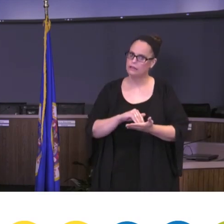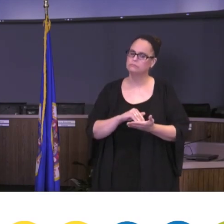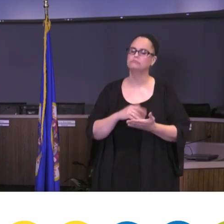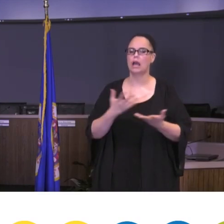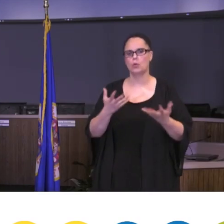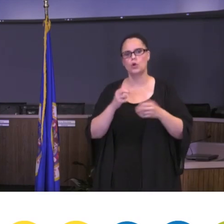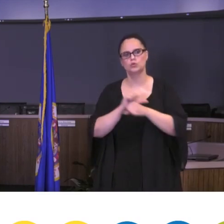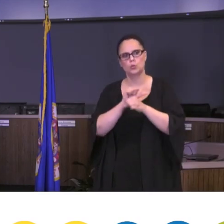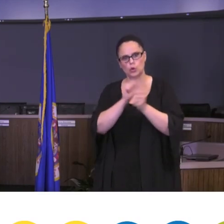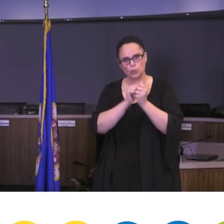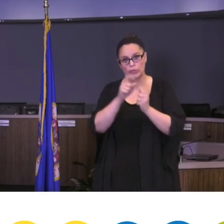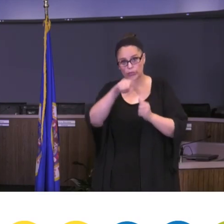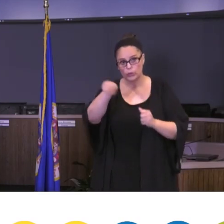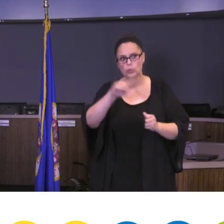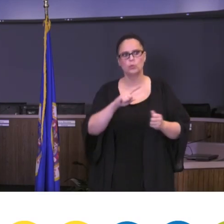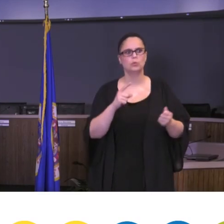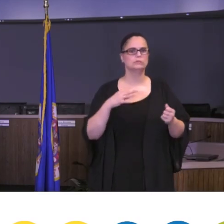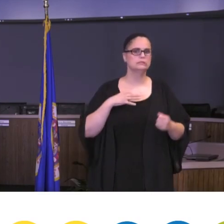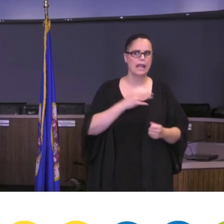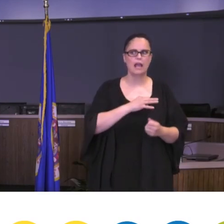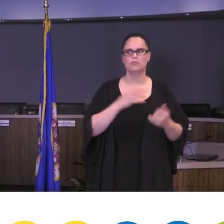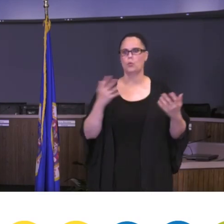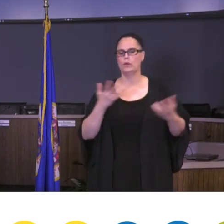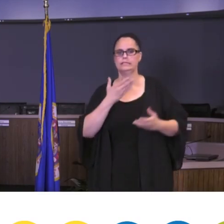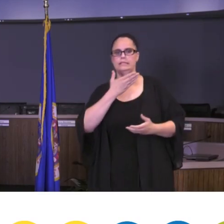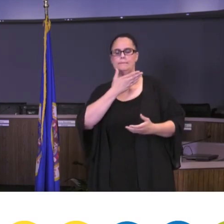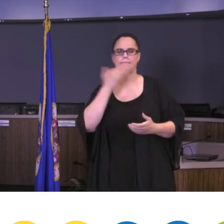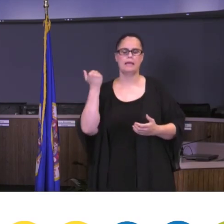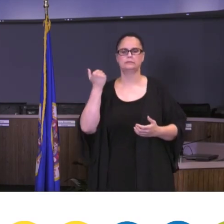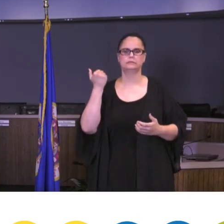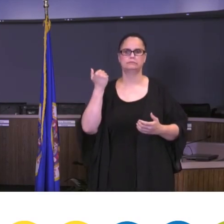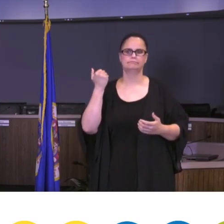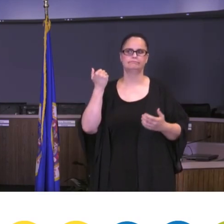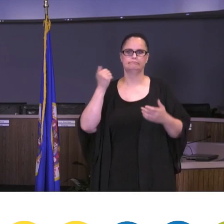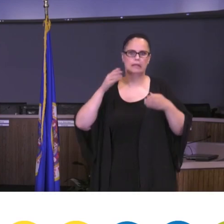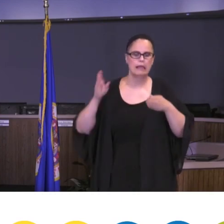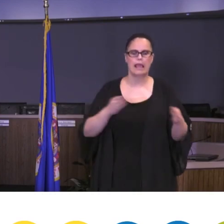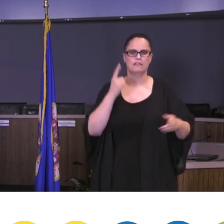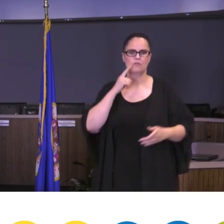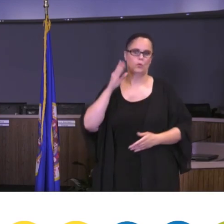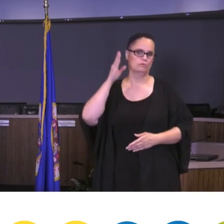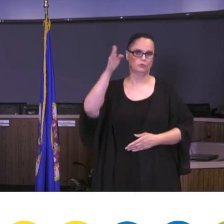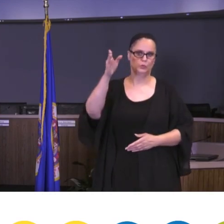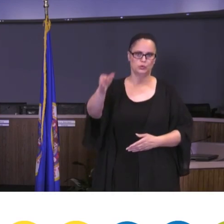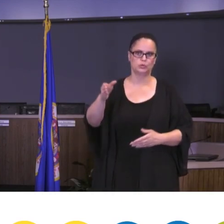want to work with our staff. I want to work with what makes the best sense for us moving forward as we do that. Early